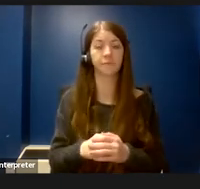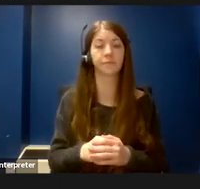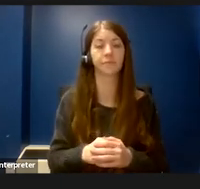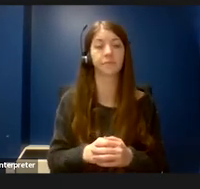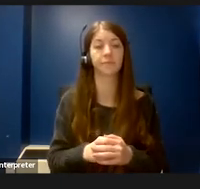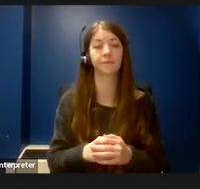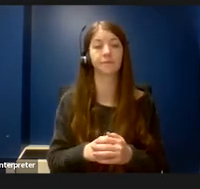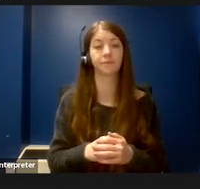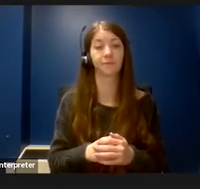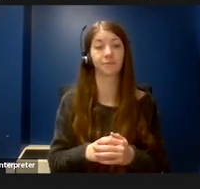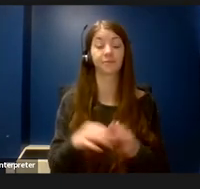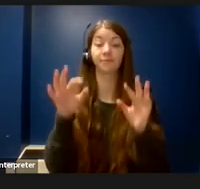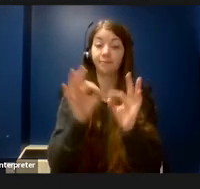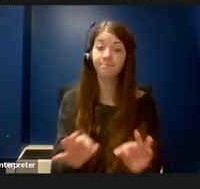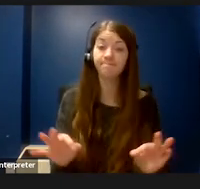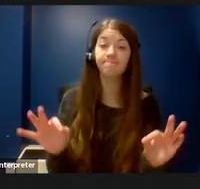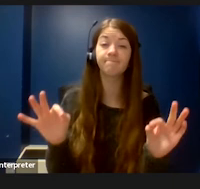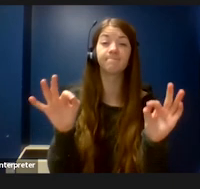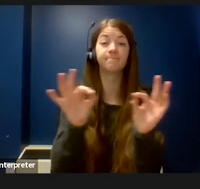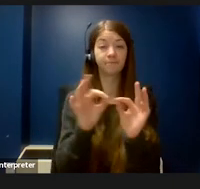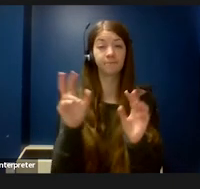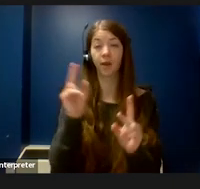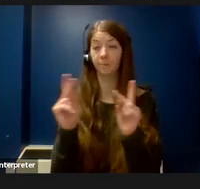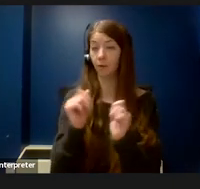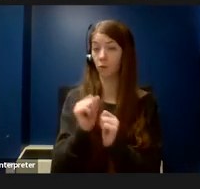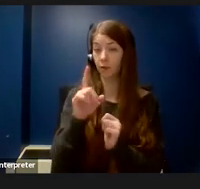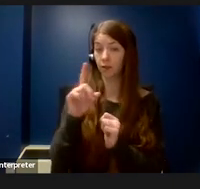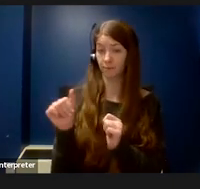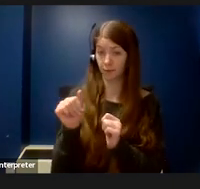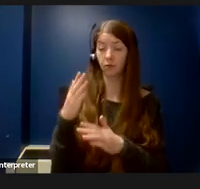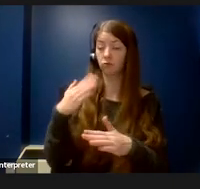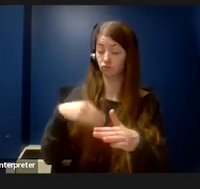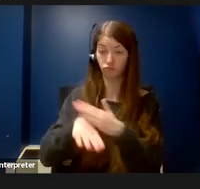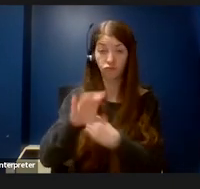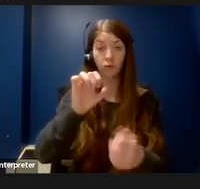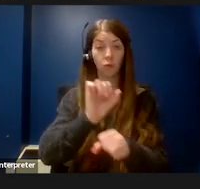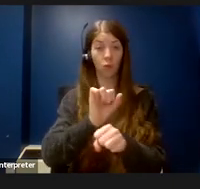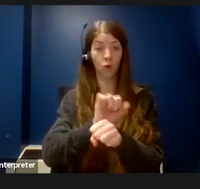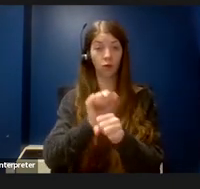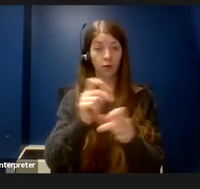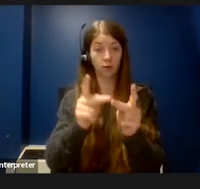It is important that when people with disabilities come into a workspace and are using a device